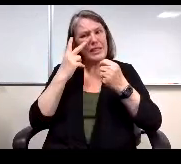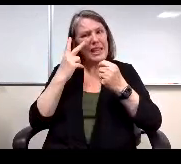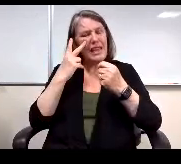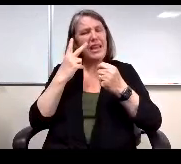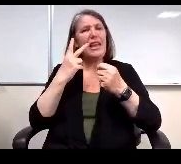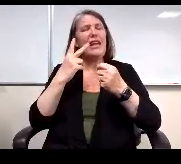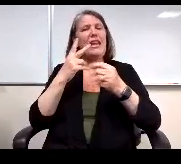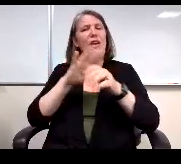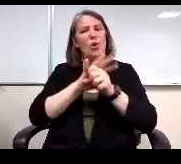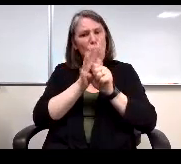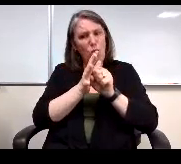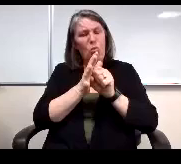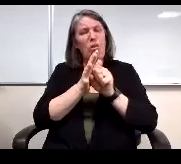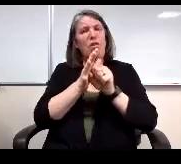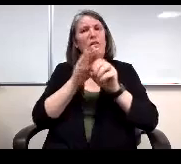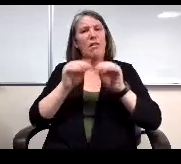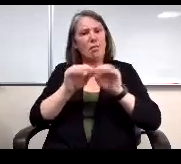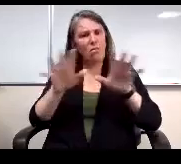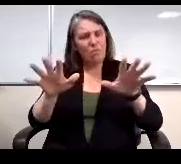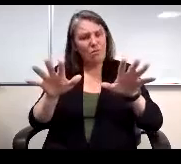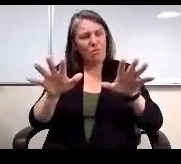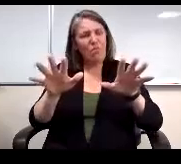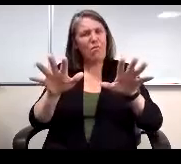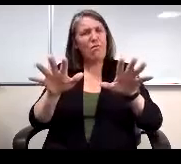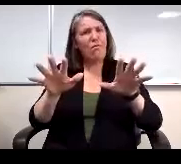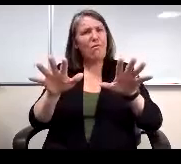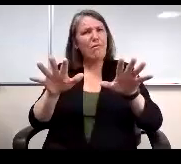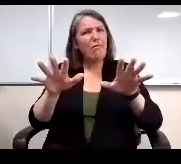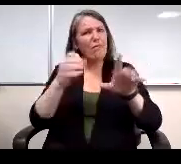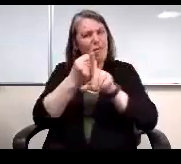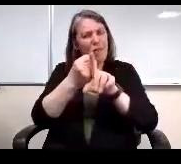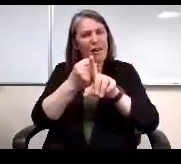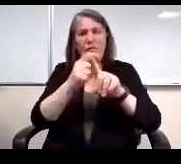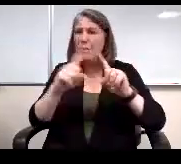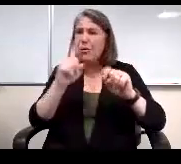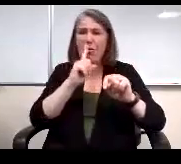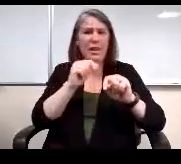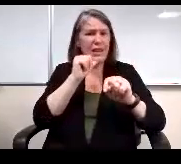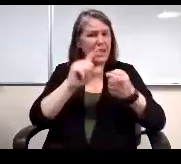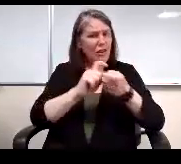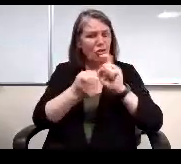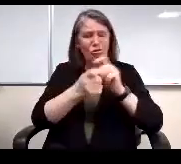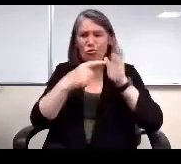a change and it was really replete with continued optimism about the future,